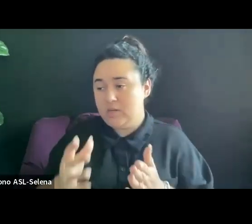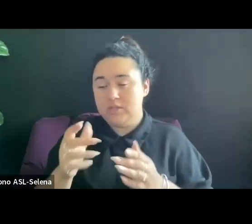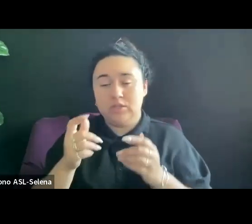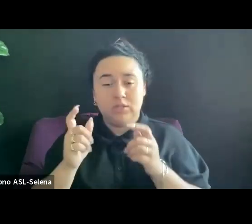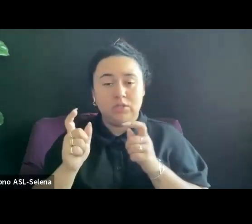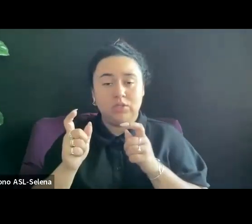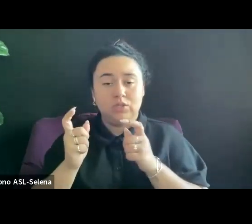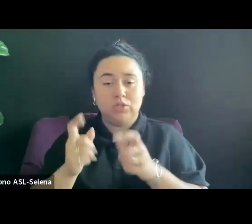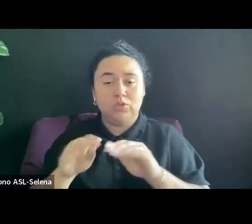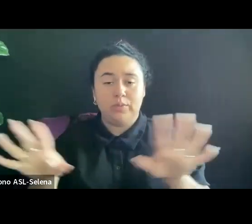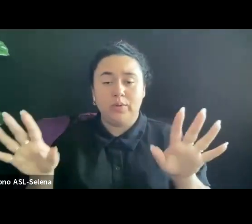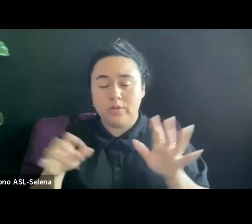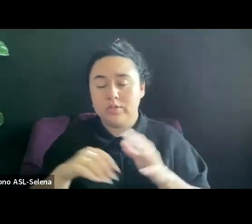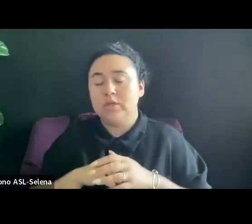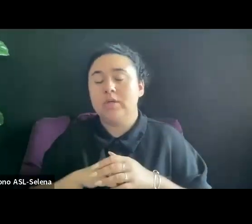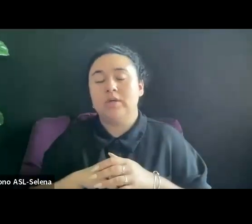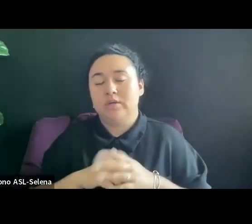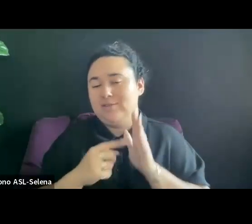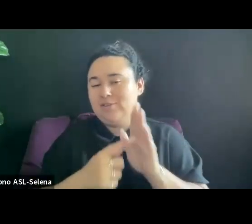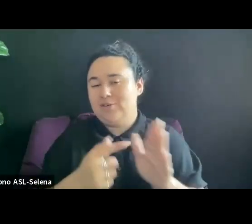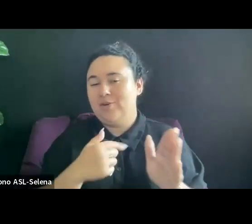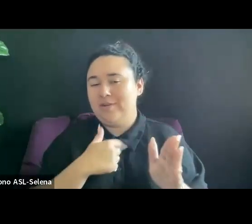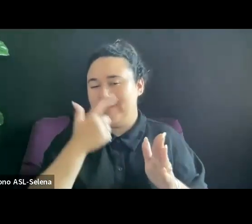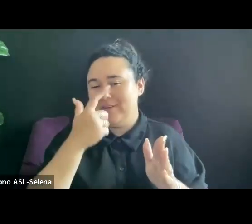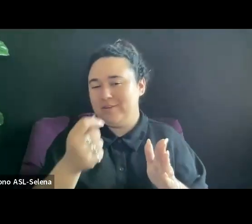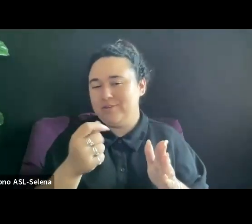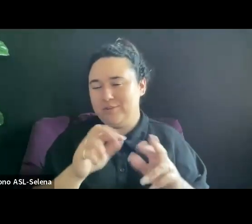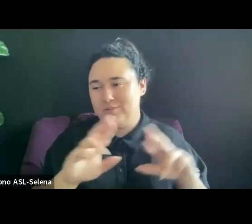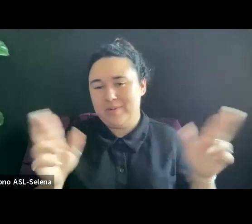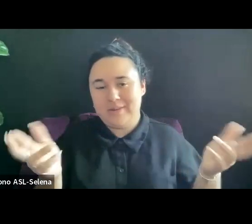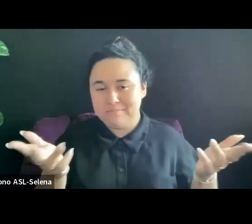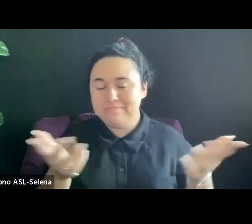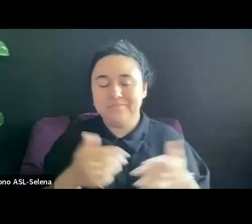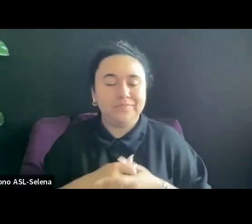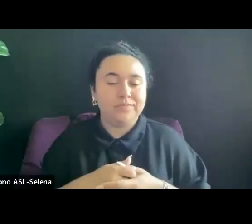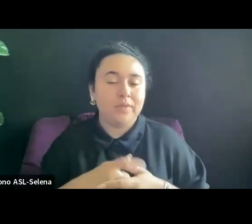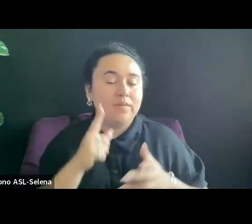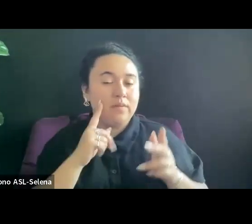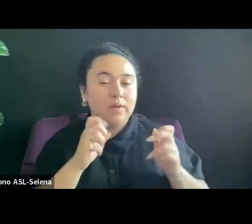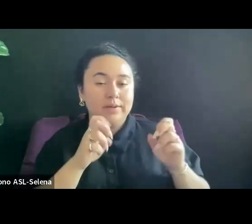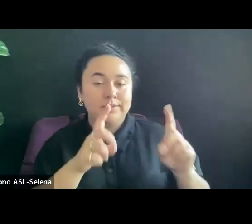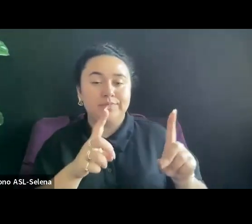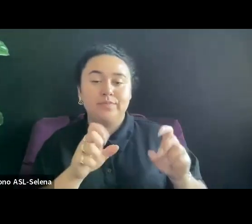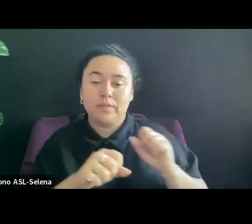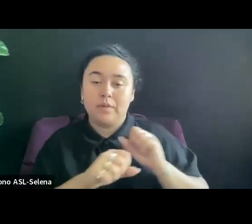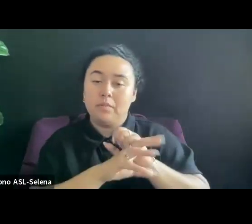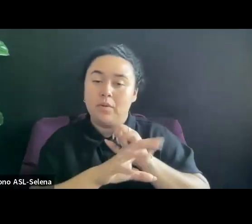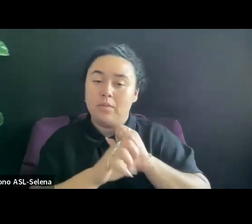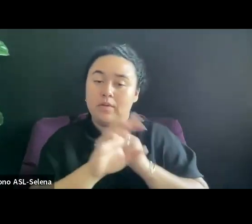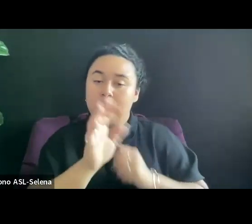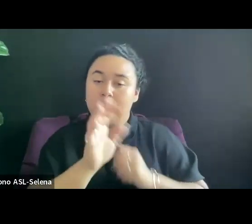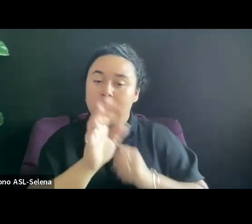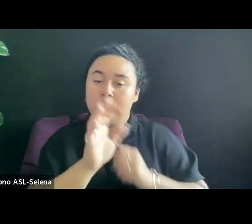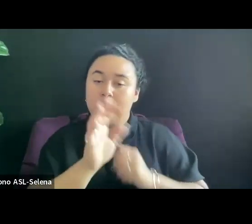ON THE EDUCATIONAL FRONT YOU CAN PROMOTE YOUR FILMS AND BUILD AUDIENCE RELATED TO KEY THEMES THAT